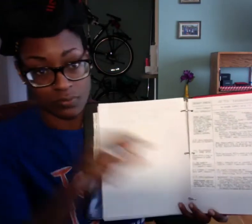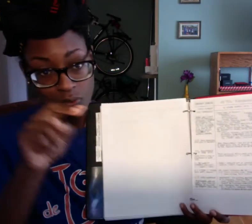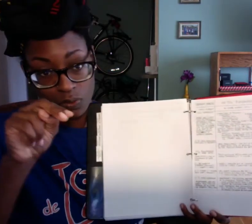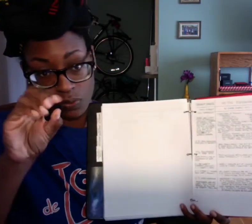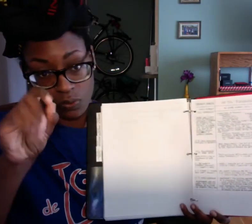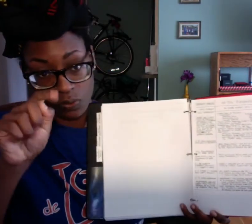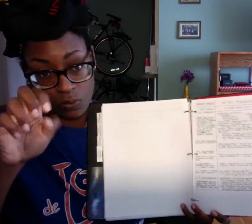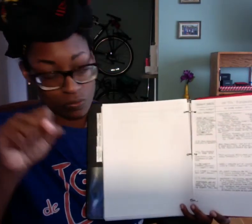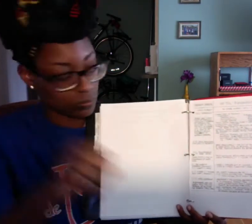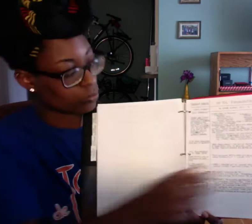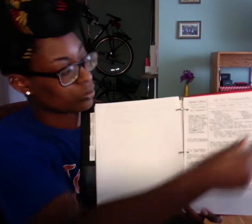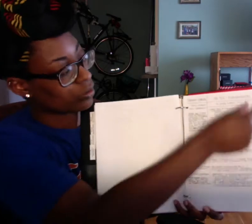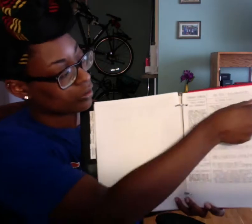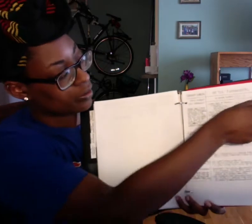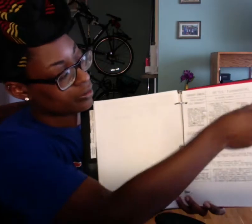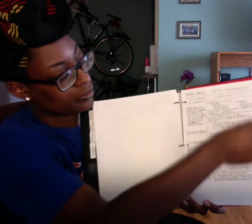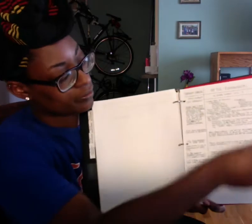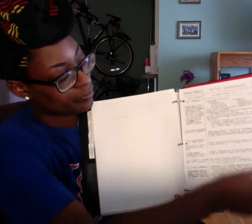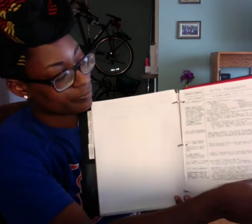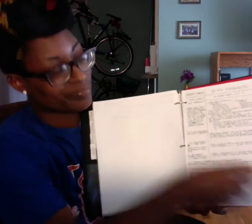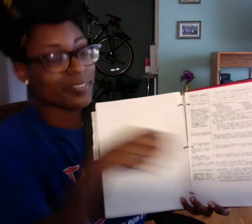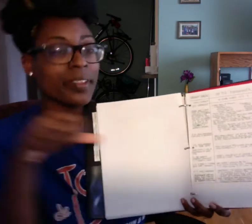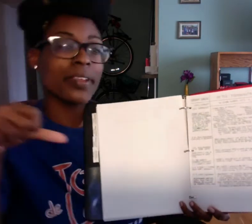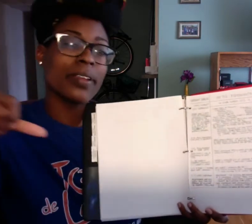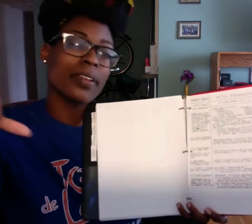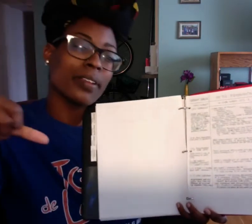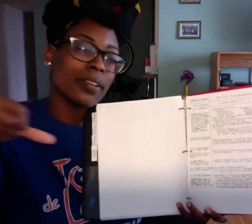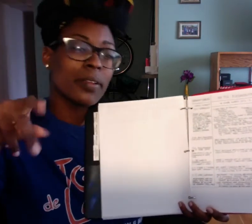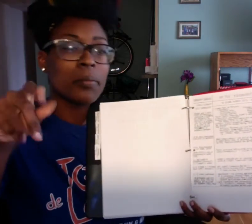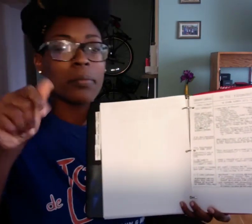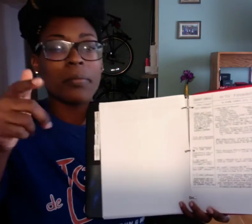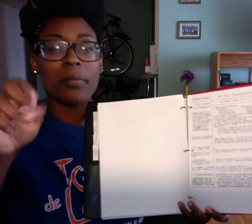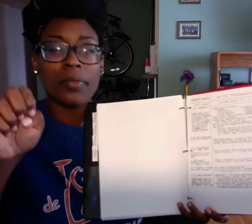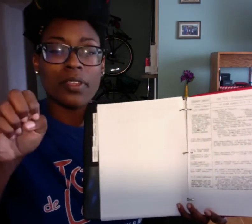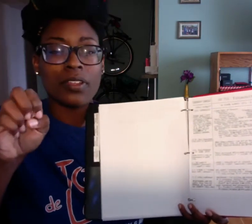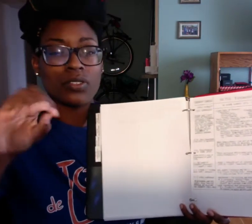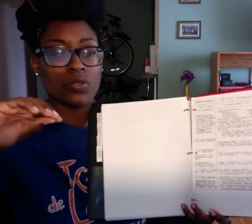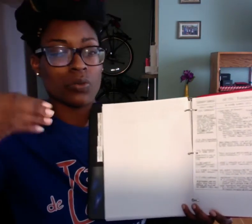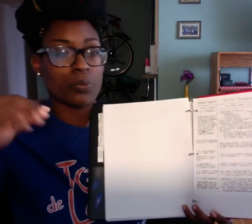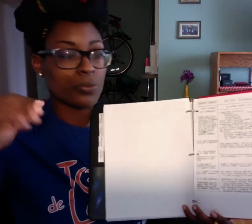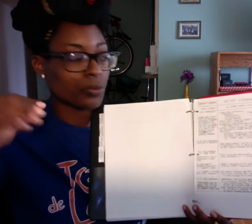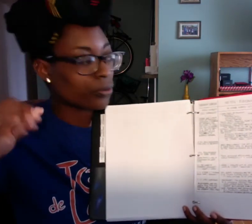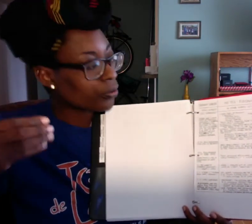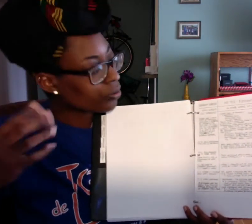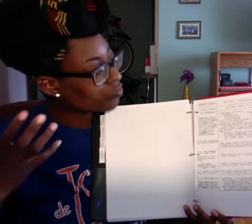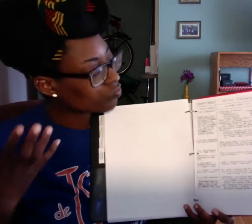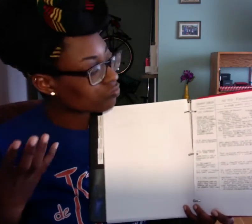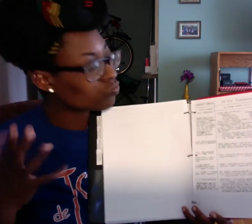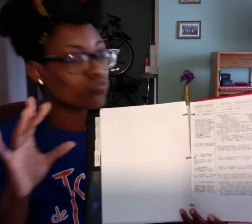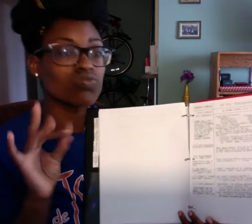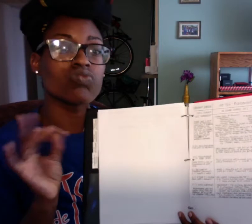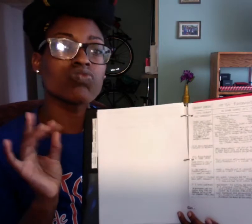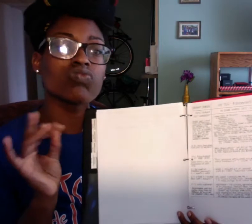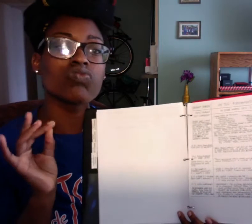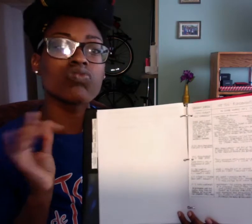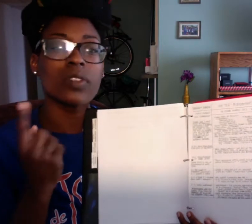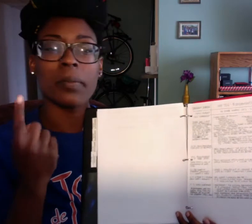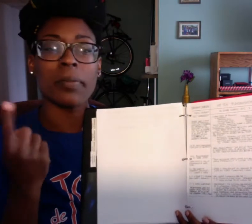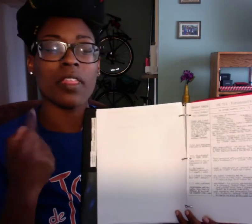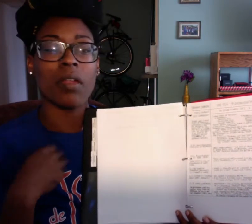in the 2nd column which are the actual notes and then this 3rd column has page #s, comments